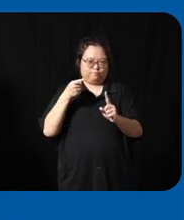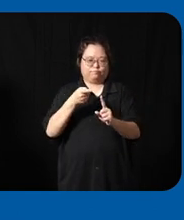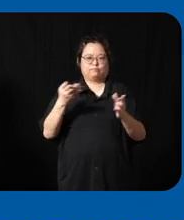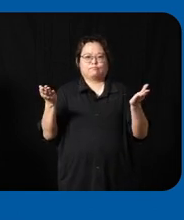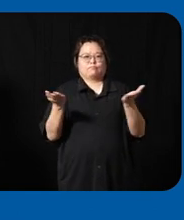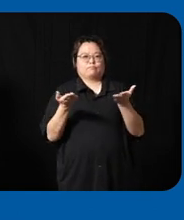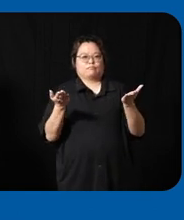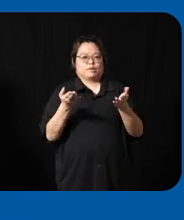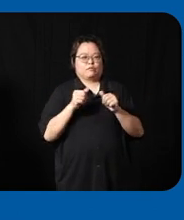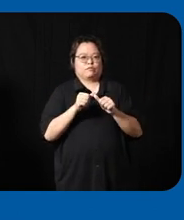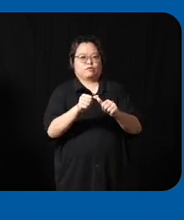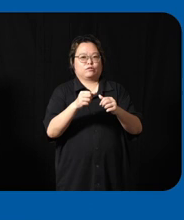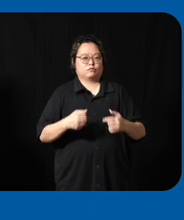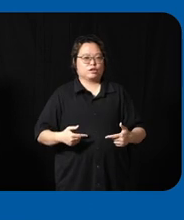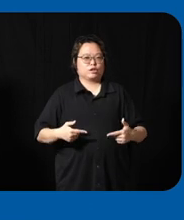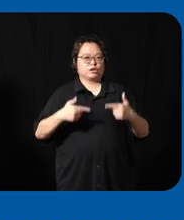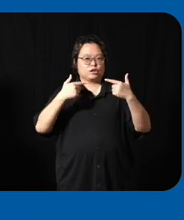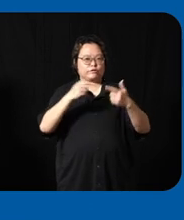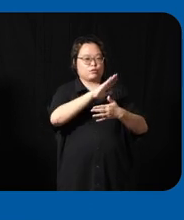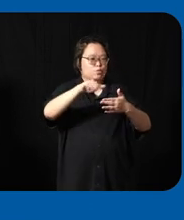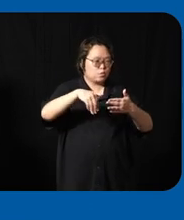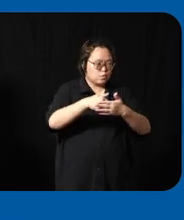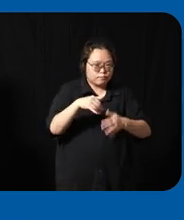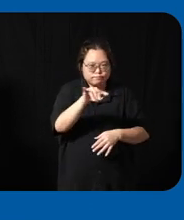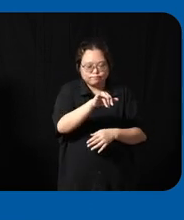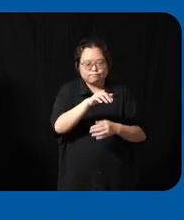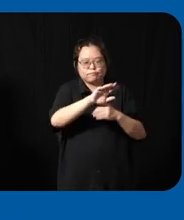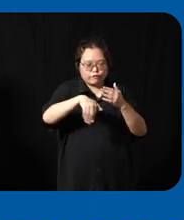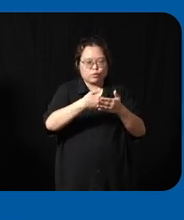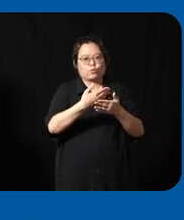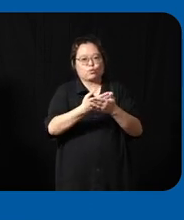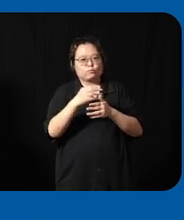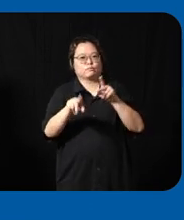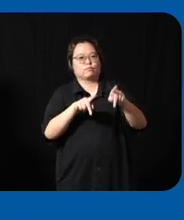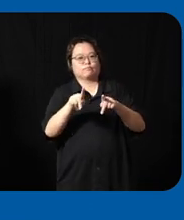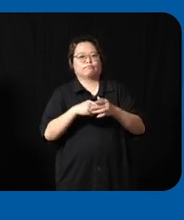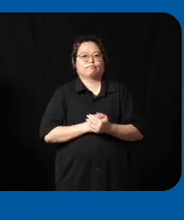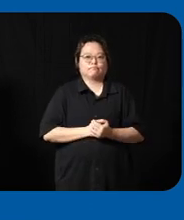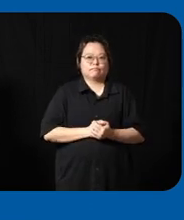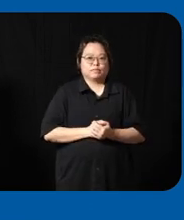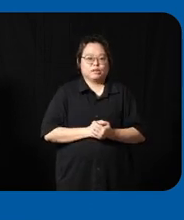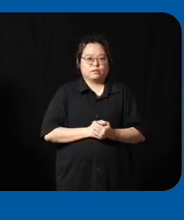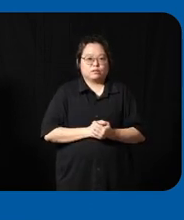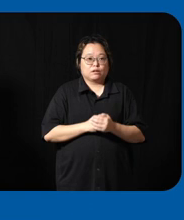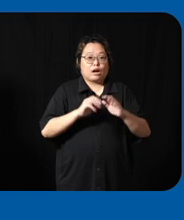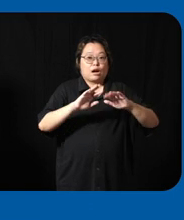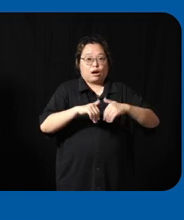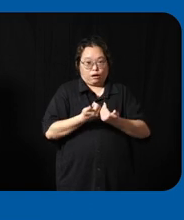living common place and we try to bring that to life and drive that by having three fundamental